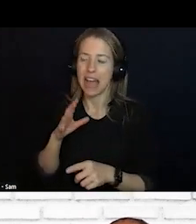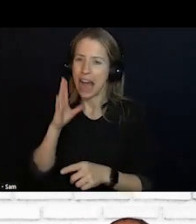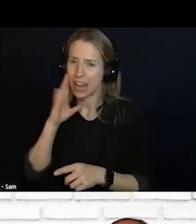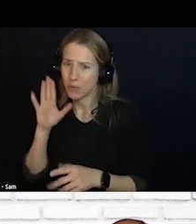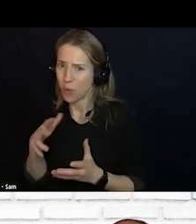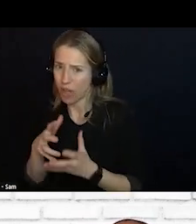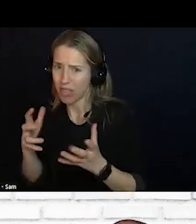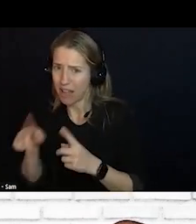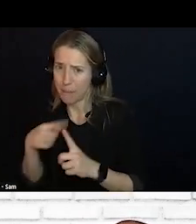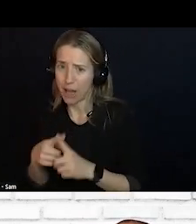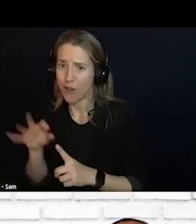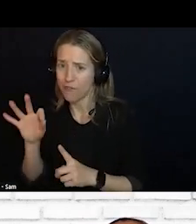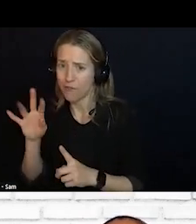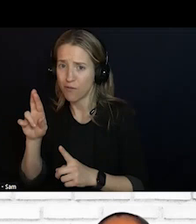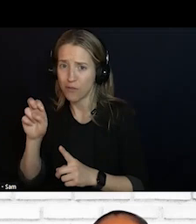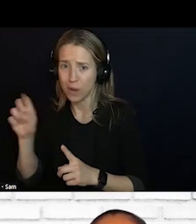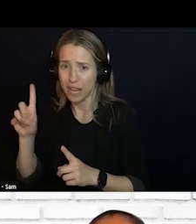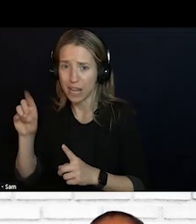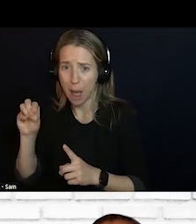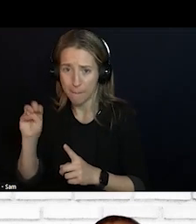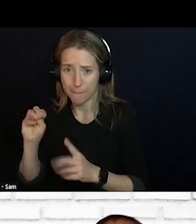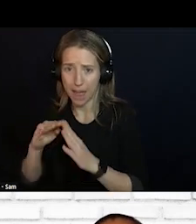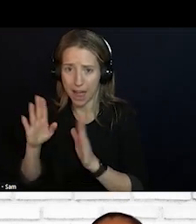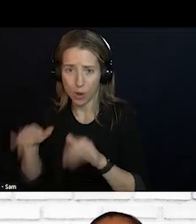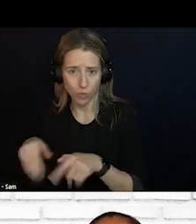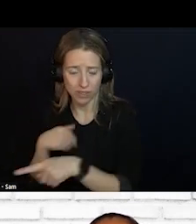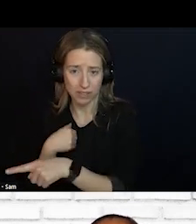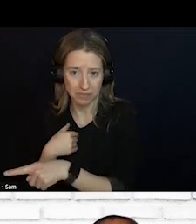INTO THAT, BUT THE NOTION THAT IT COMES FROM THE COMMUNITIES.